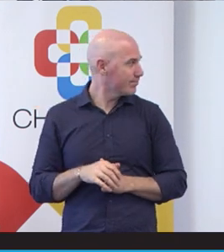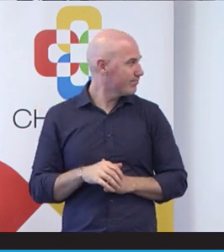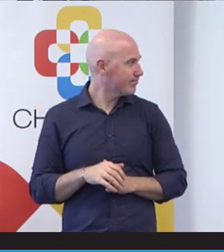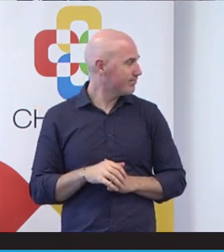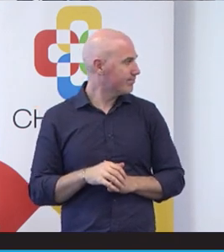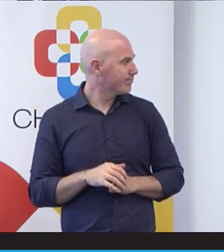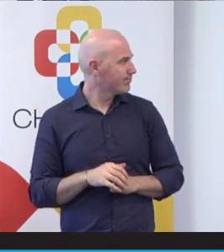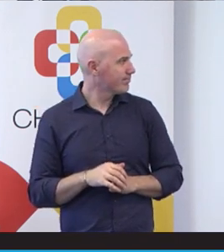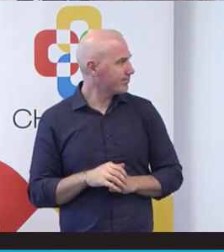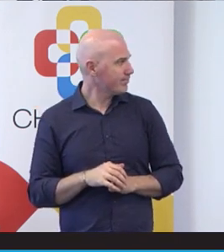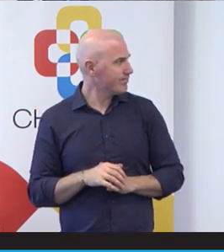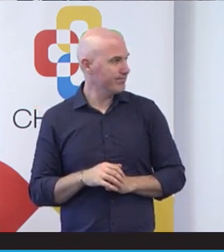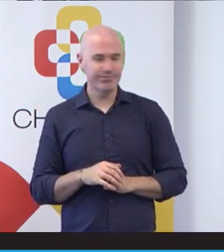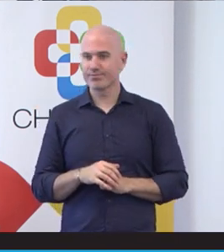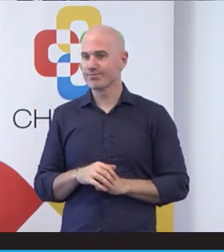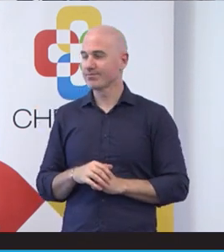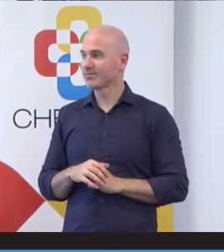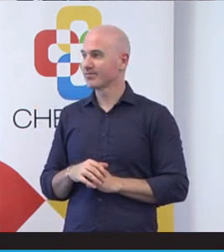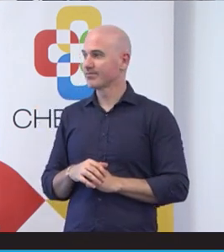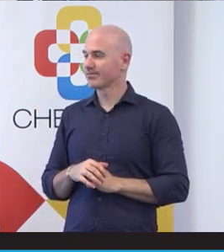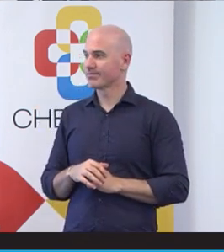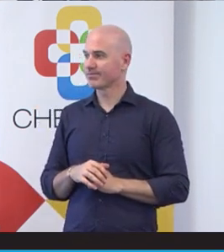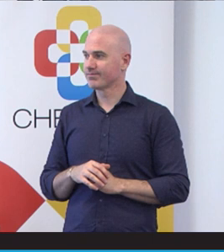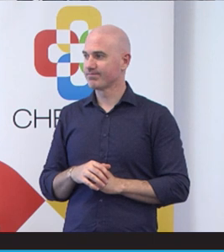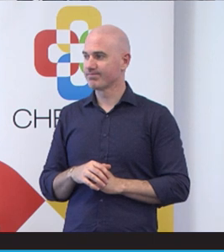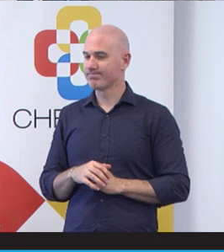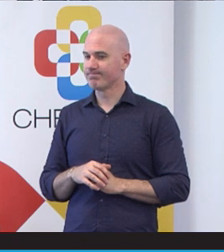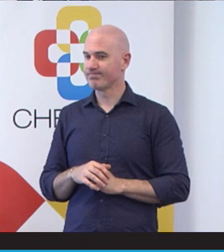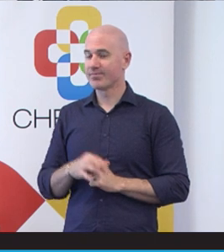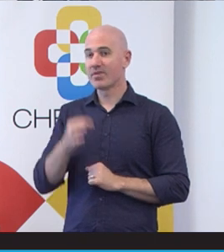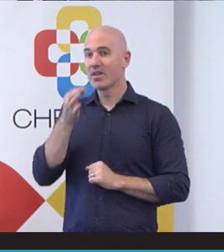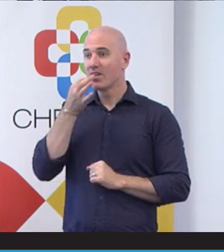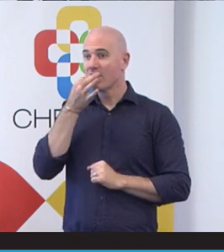end of June next year. So if you want to get in and do it for free,